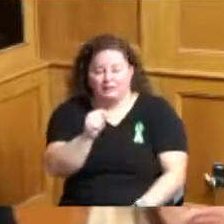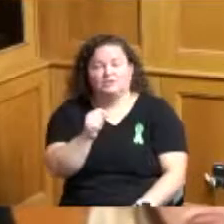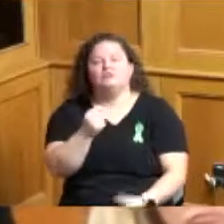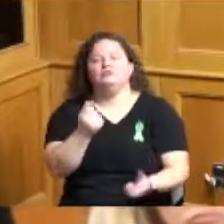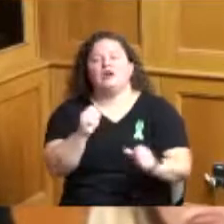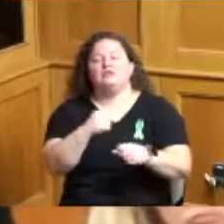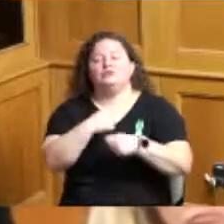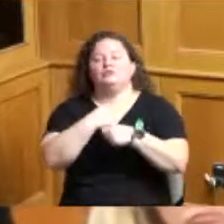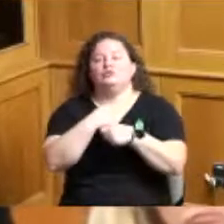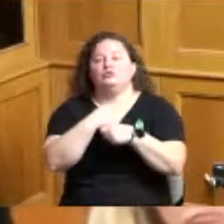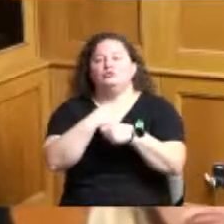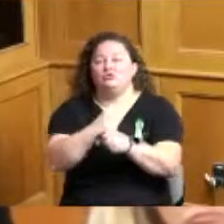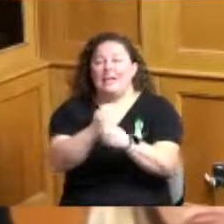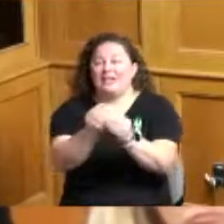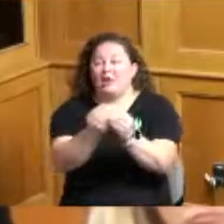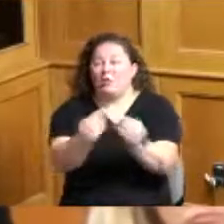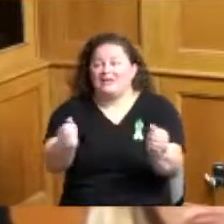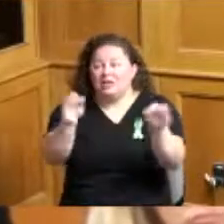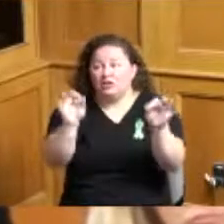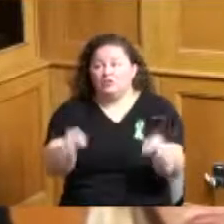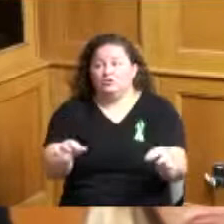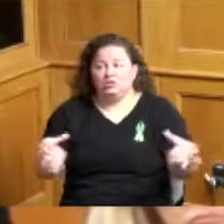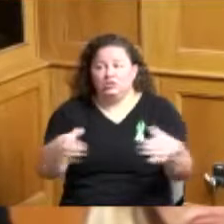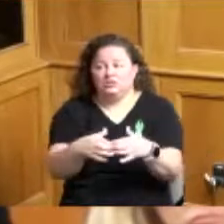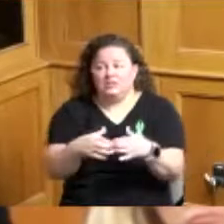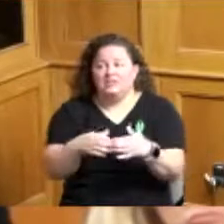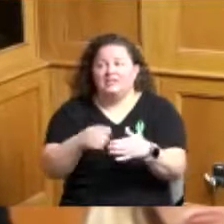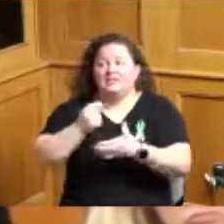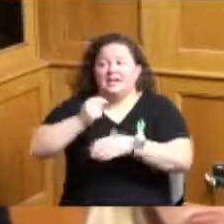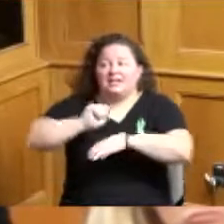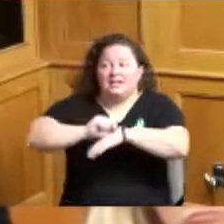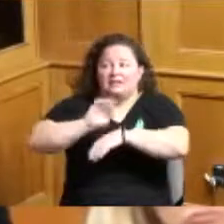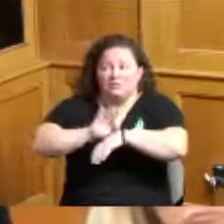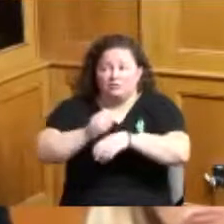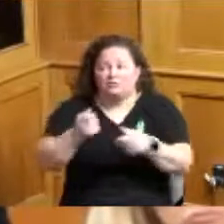task force to be able to look into depth into this technology to be able to see the use cases for